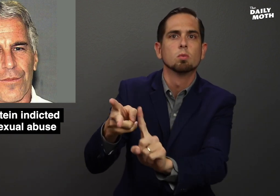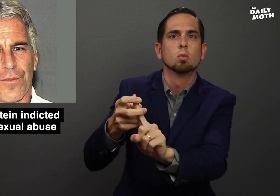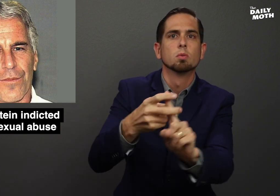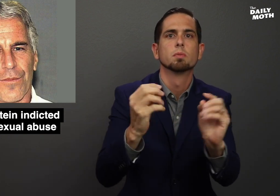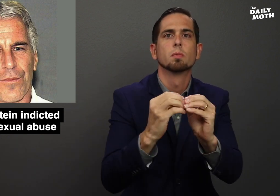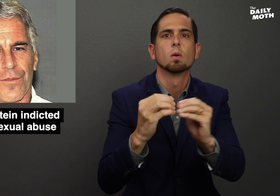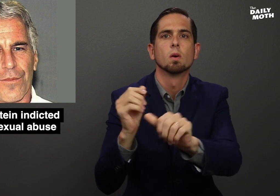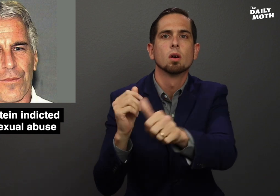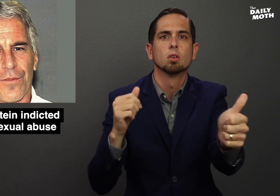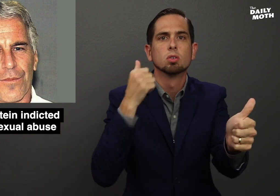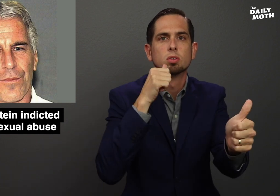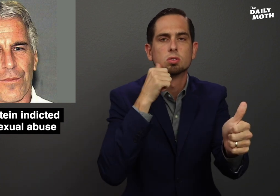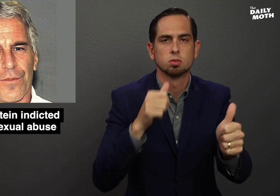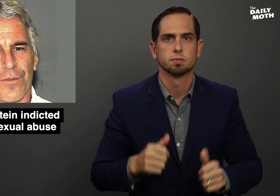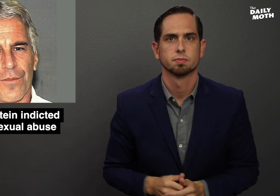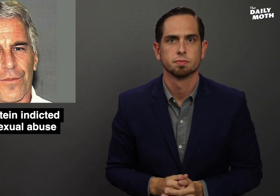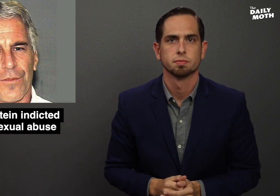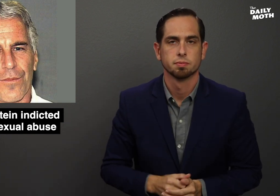to recruit other girls.